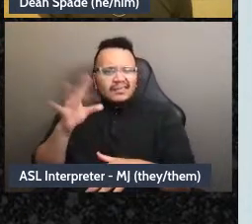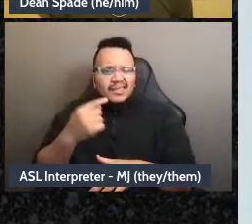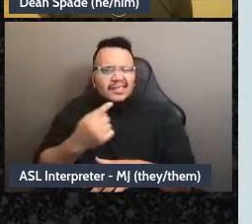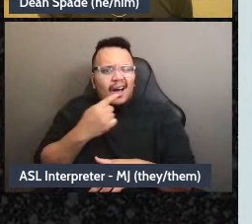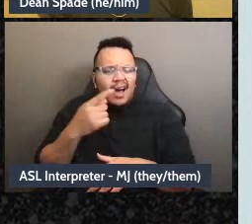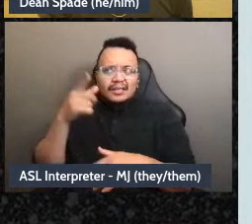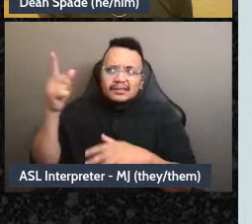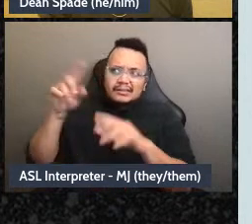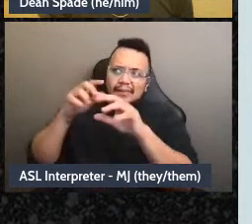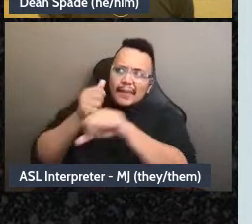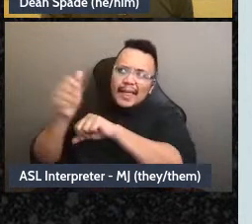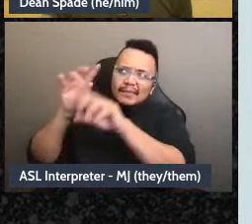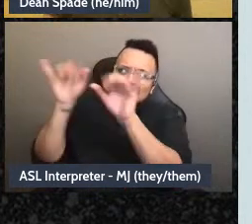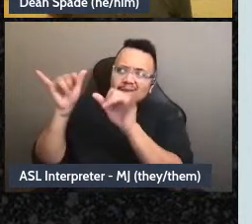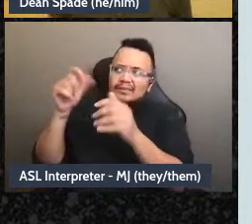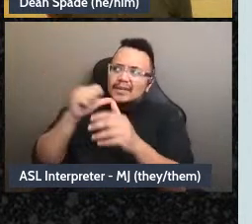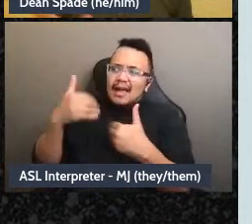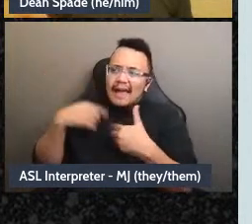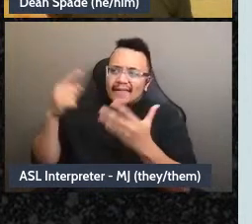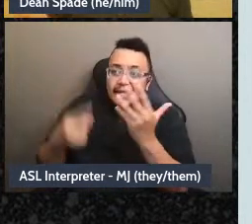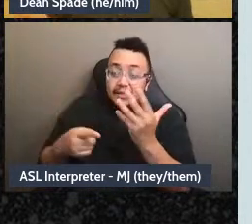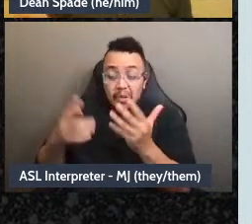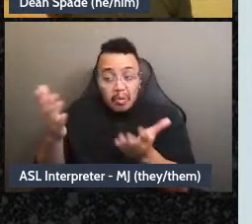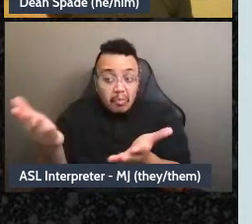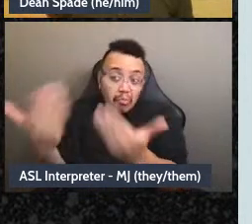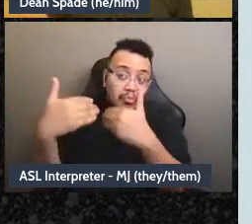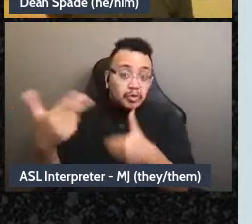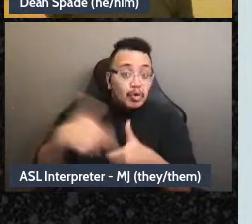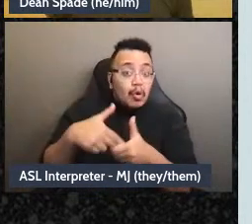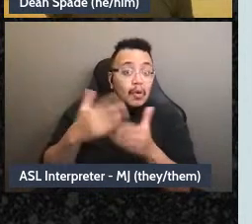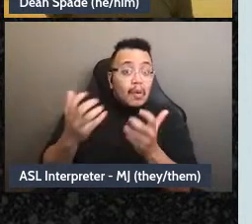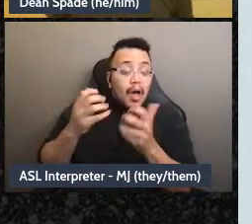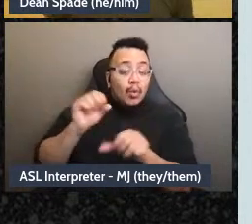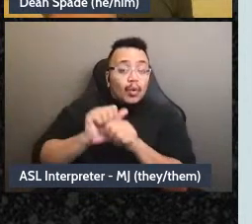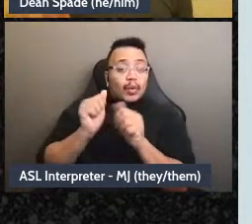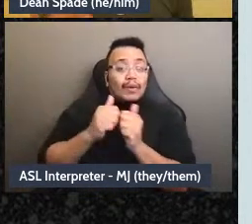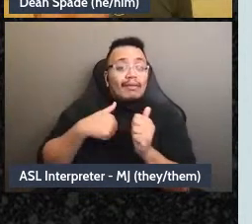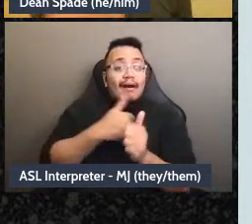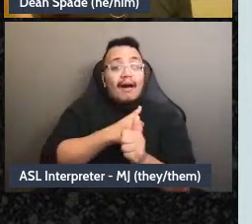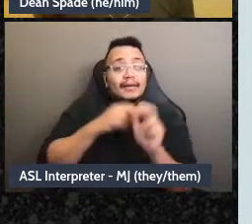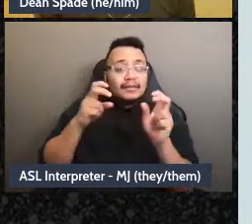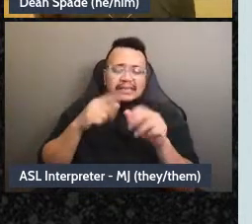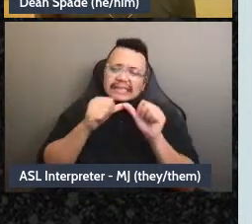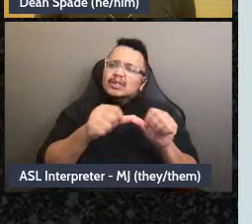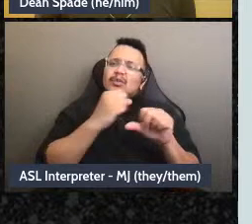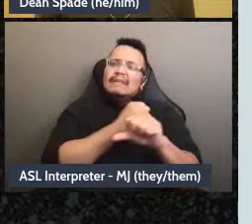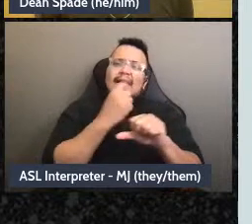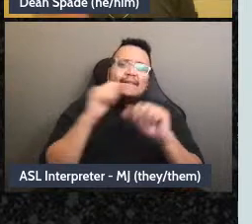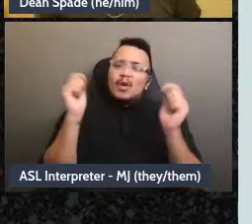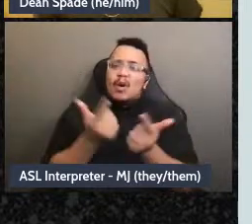not you and do you want to join work to fight this for everybody right, do you want to join